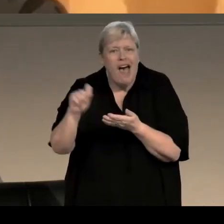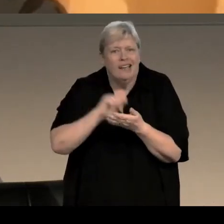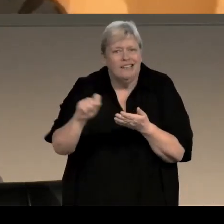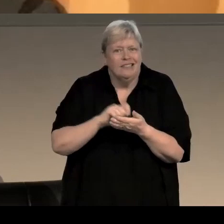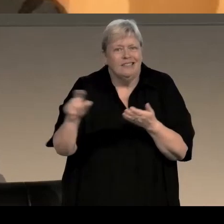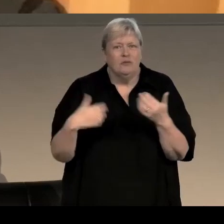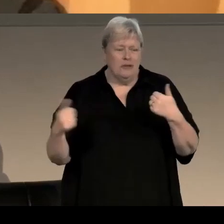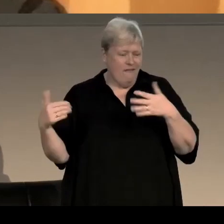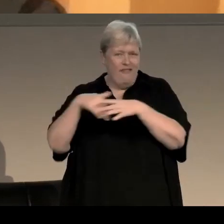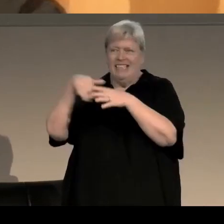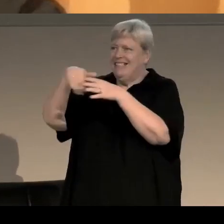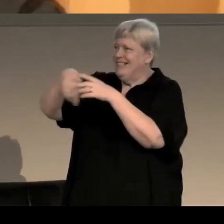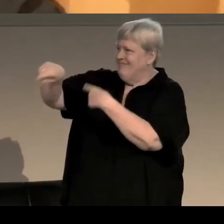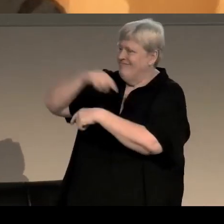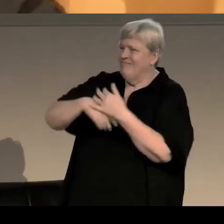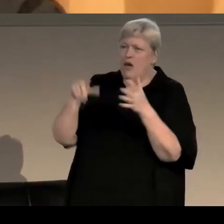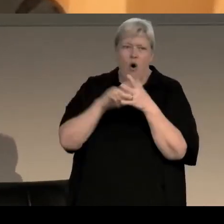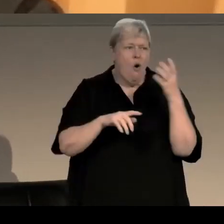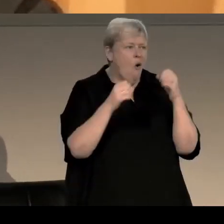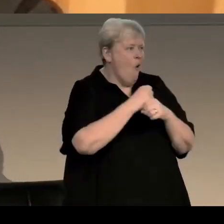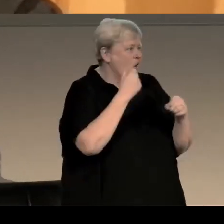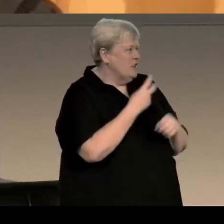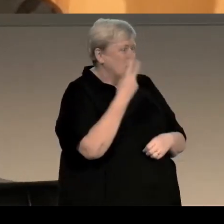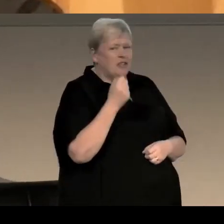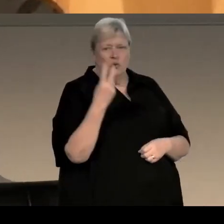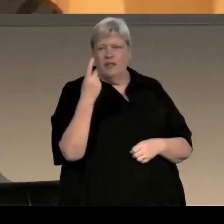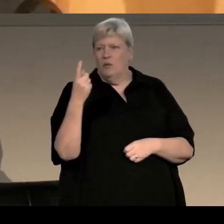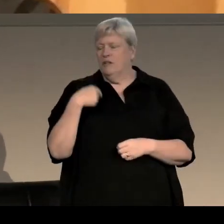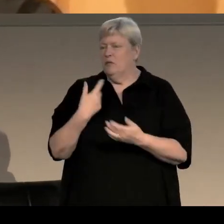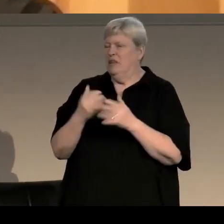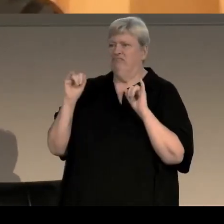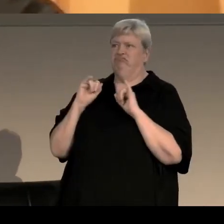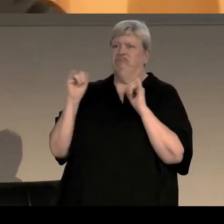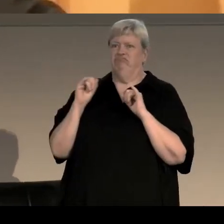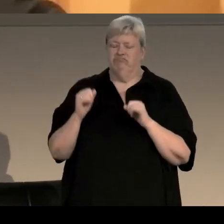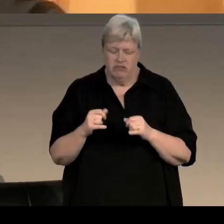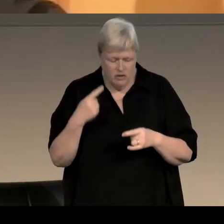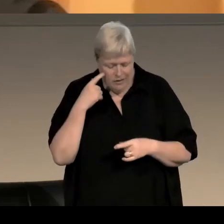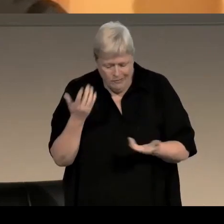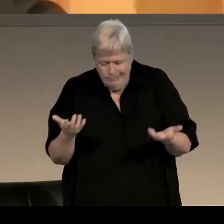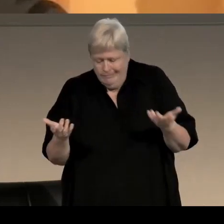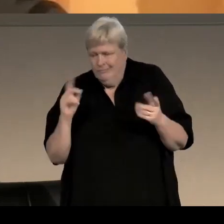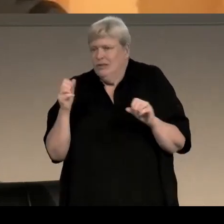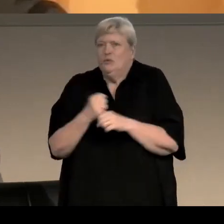in August 2021, without appearing either exploitative or ridiculous and so I thought, "I have to find a different approach"